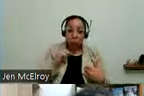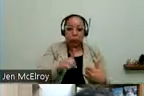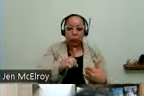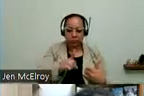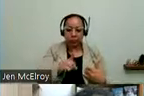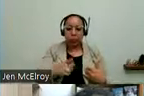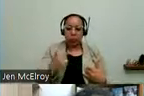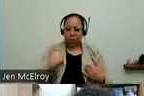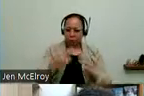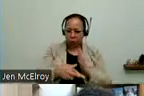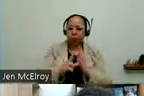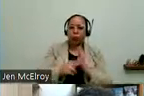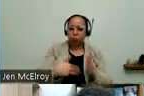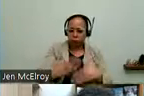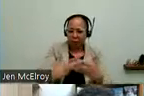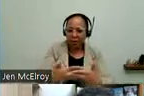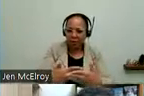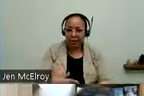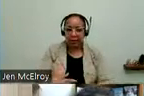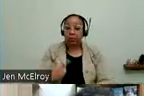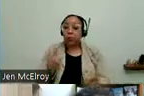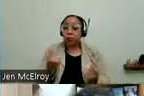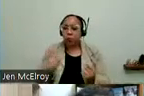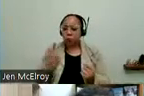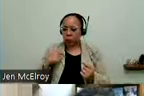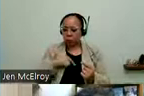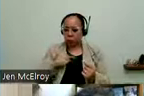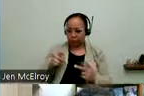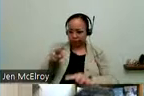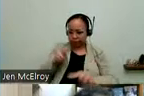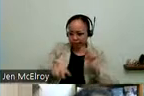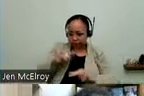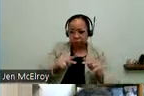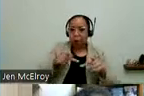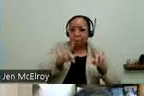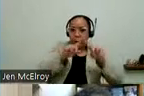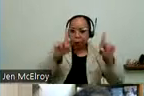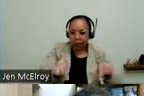process where people review the permits, review the plans before the